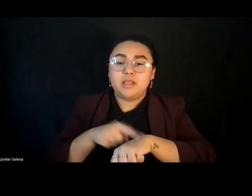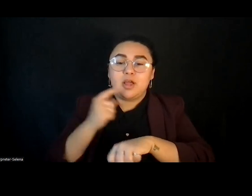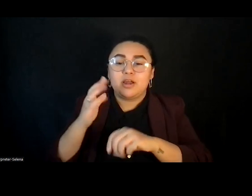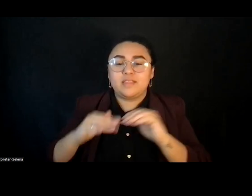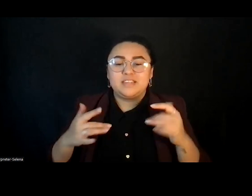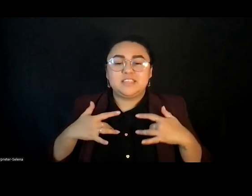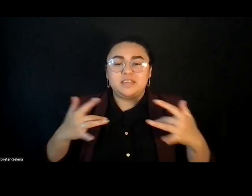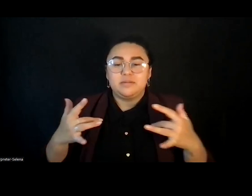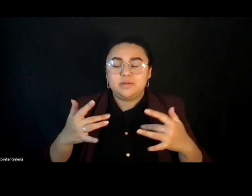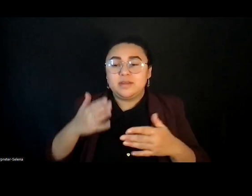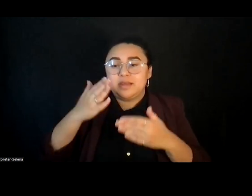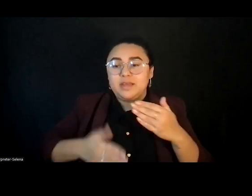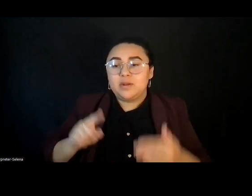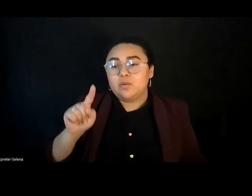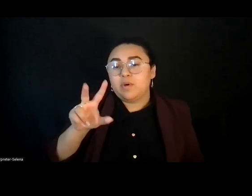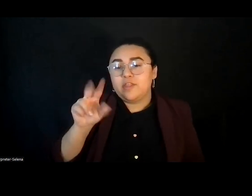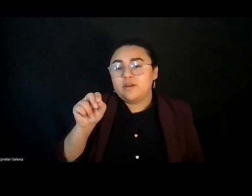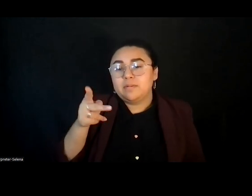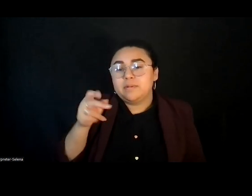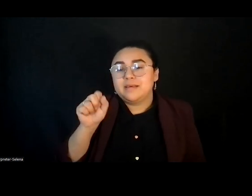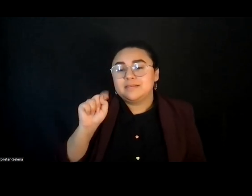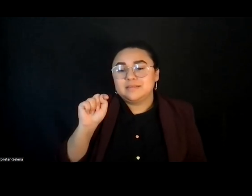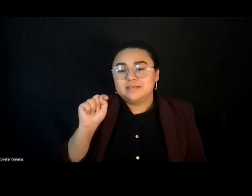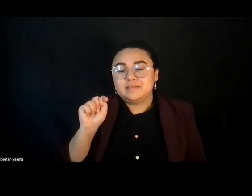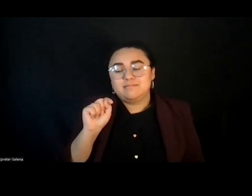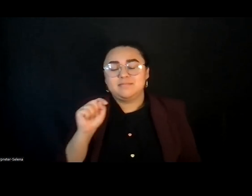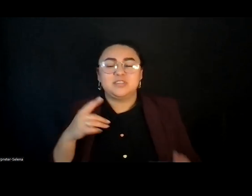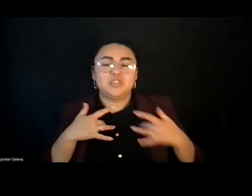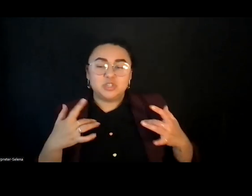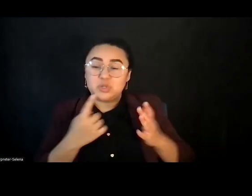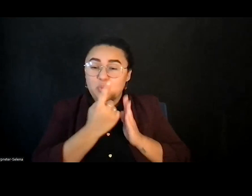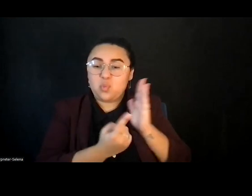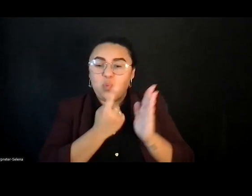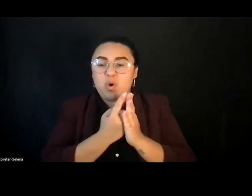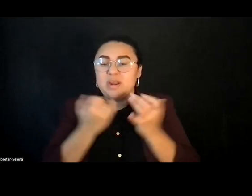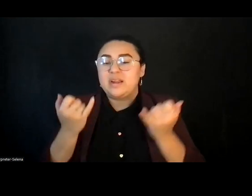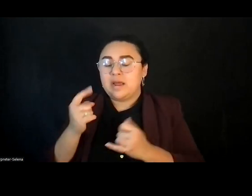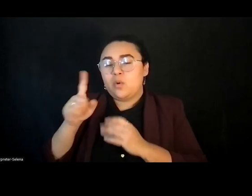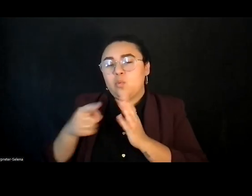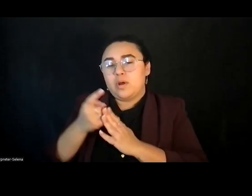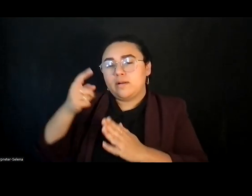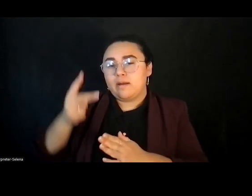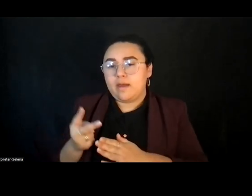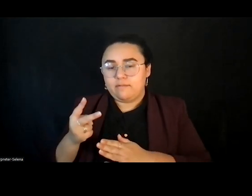It will be ending at 1: p.m. Pacific Time instead of 1 p.m., and that additional minutes